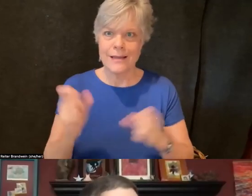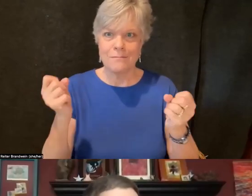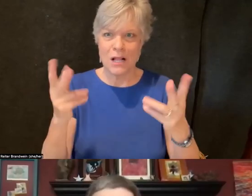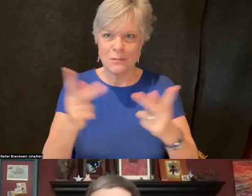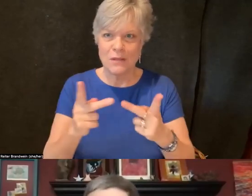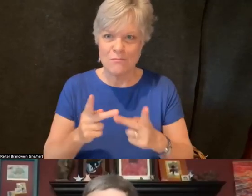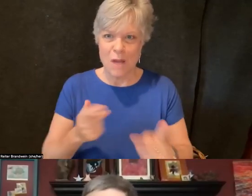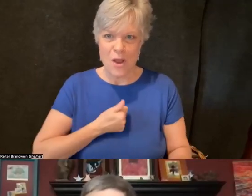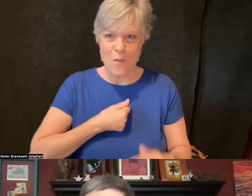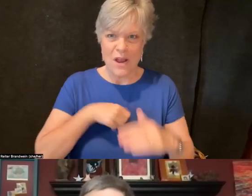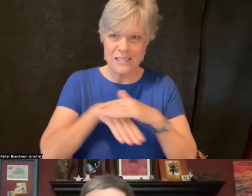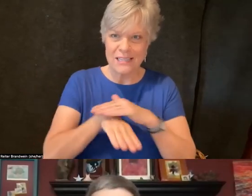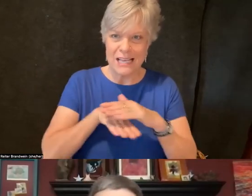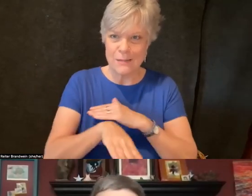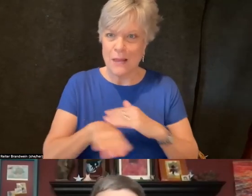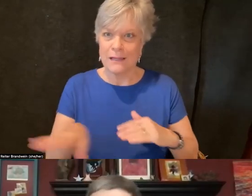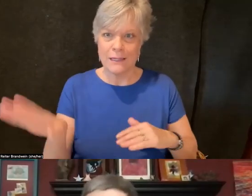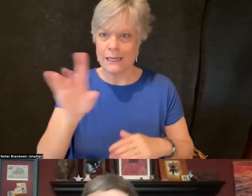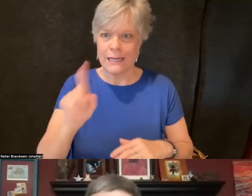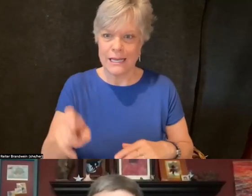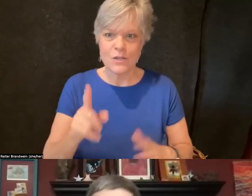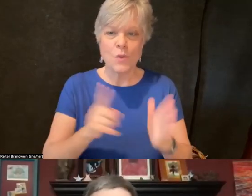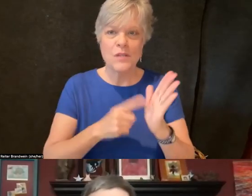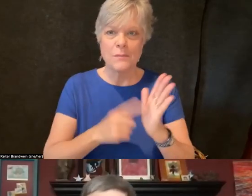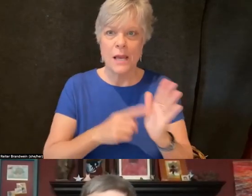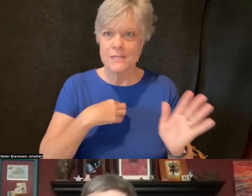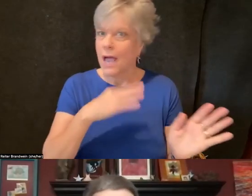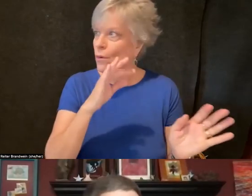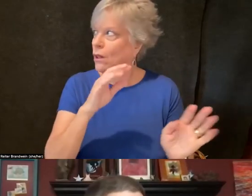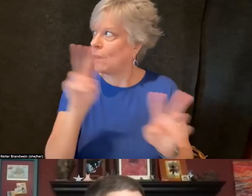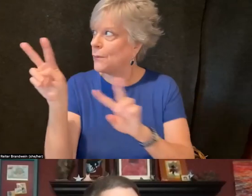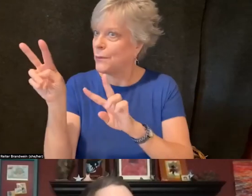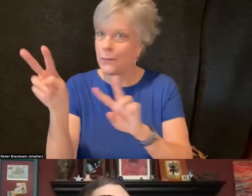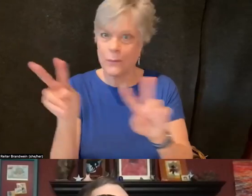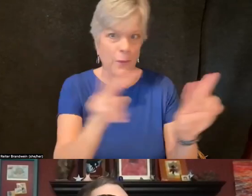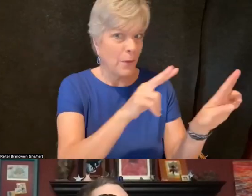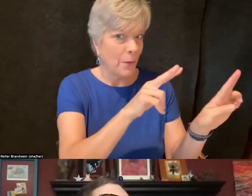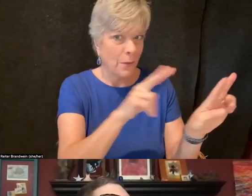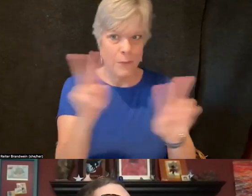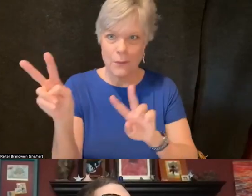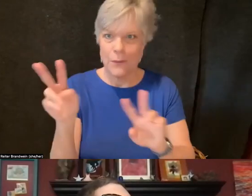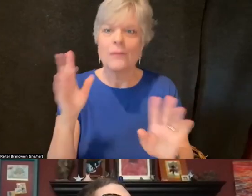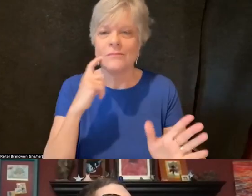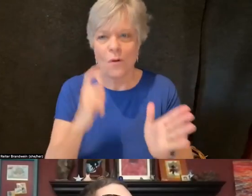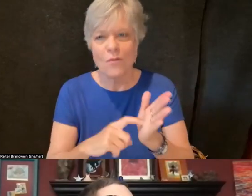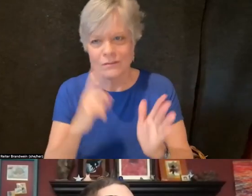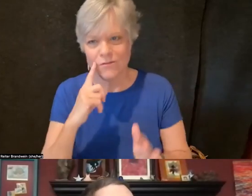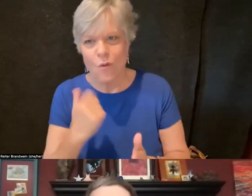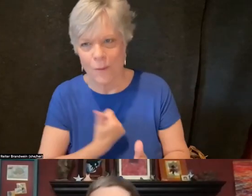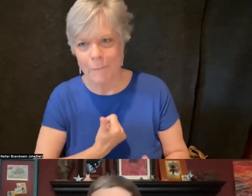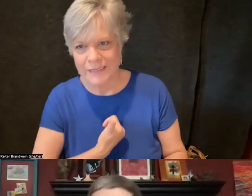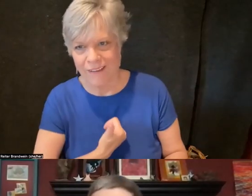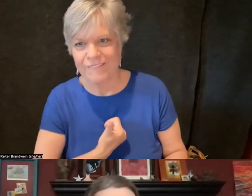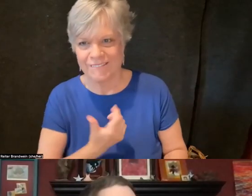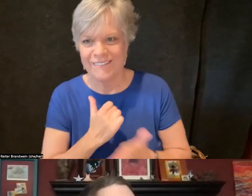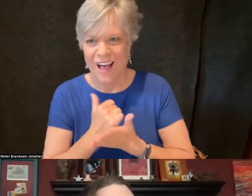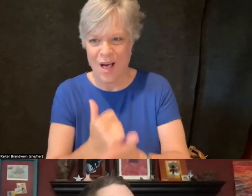so sometimes I'll be moving my gaze away from this camera toward another camera. So I just wanted to say good afternoon